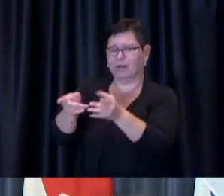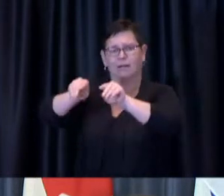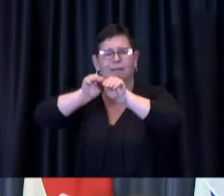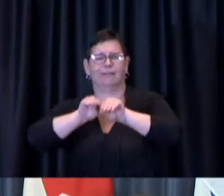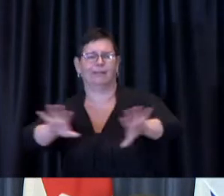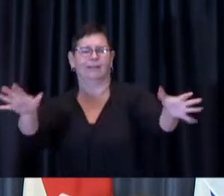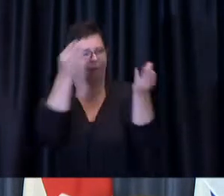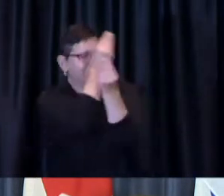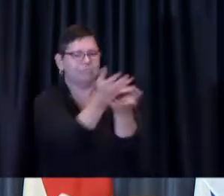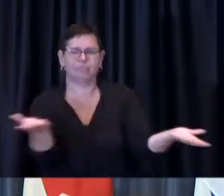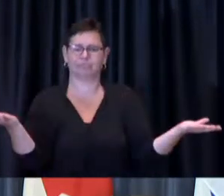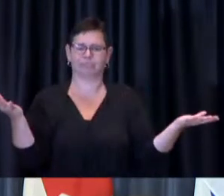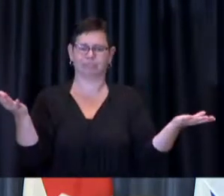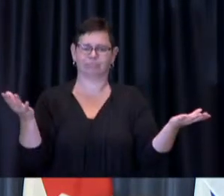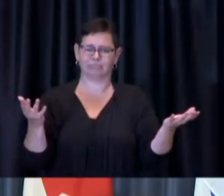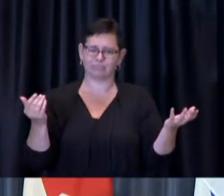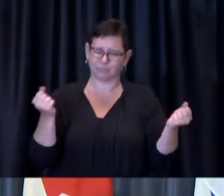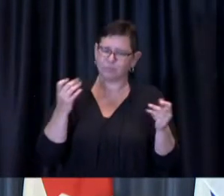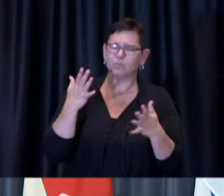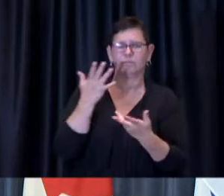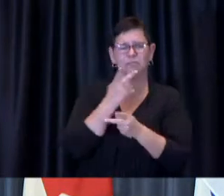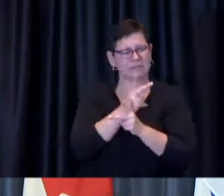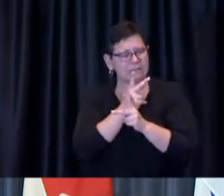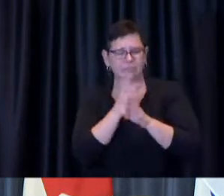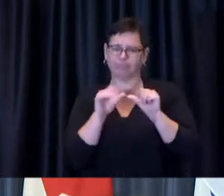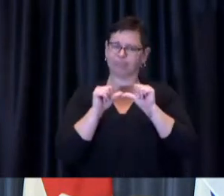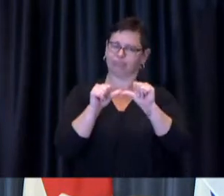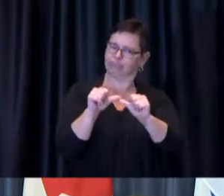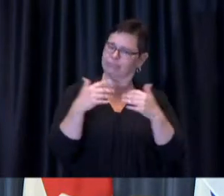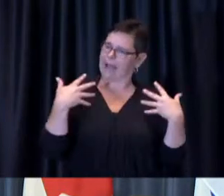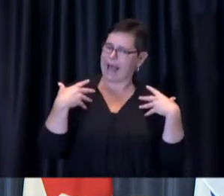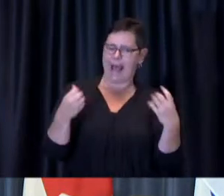guidelines to understand what was often very difficult to understand in the context of how